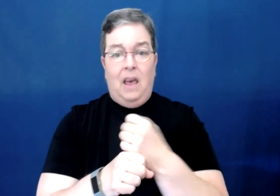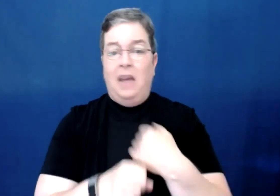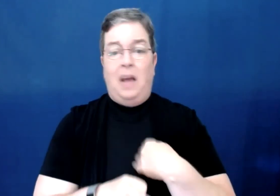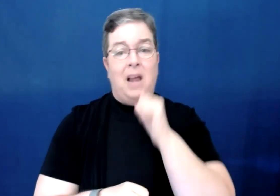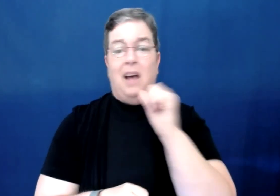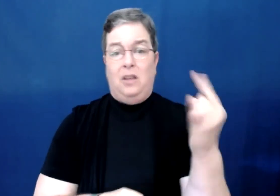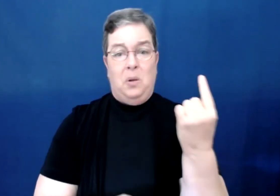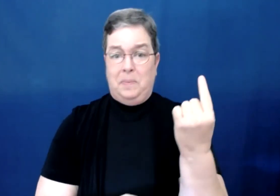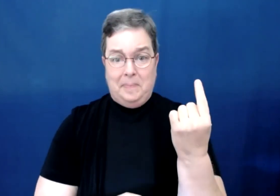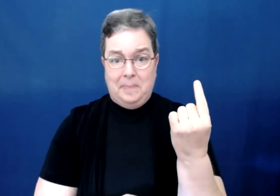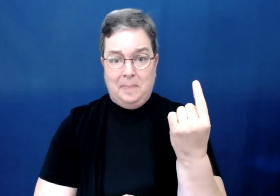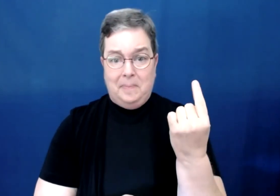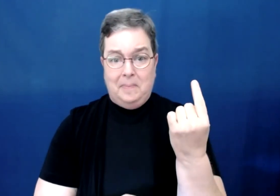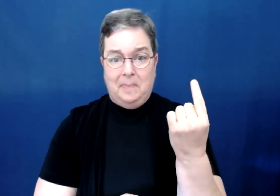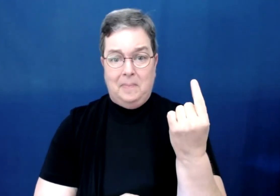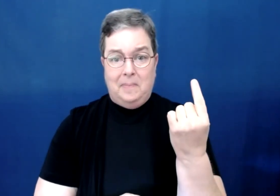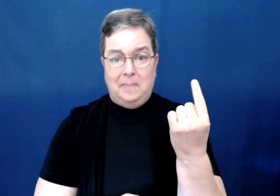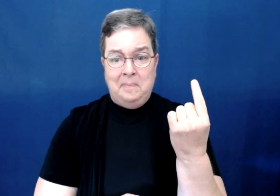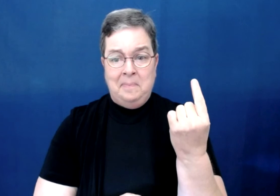And I'm not alone.